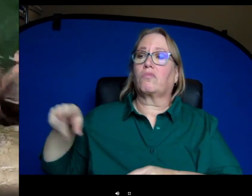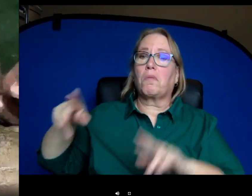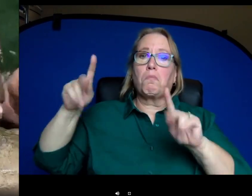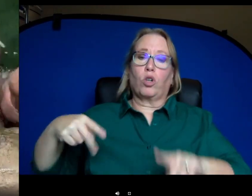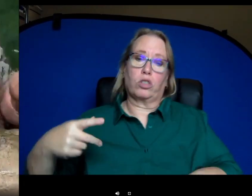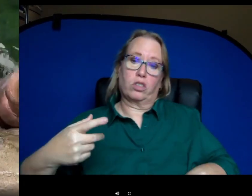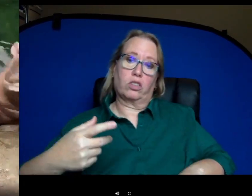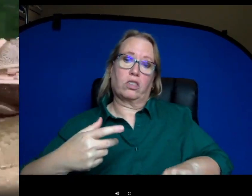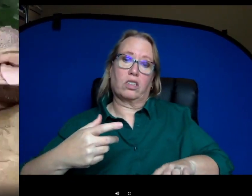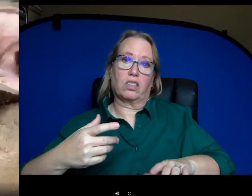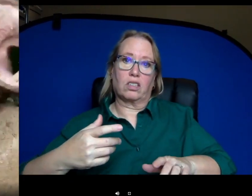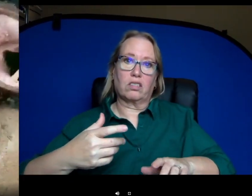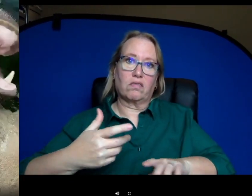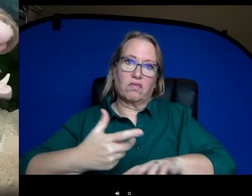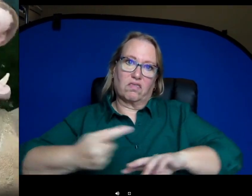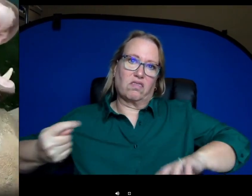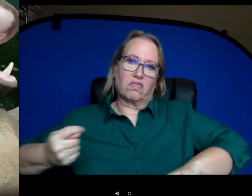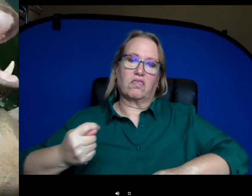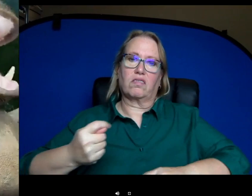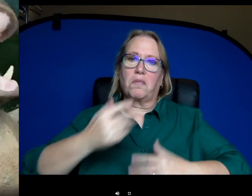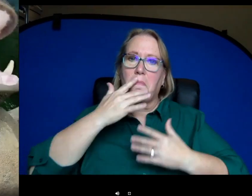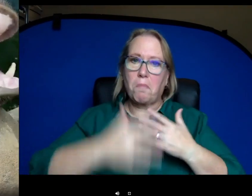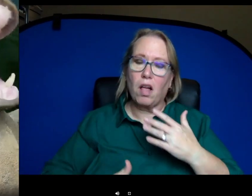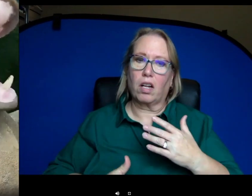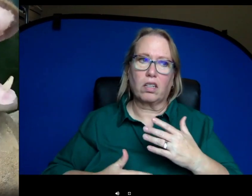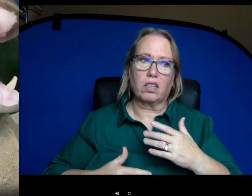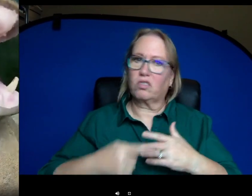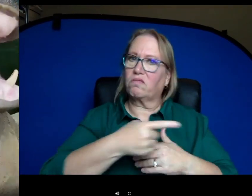drawn from the tail during that. So, it was pretty amazing that she allowed that.